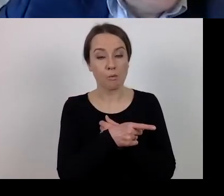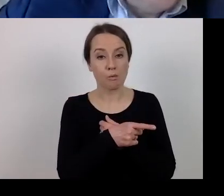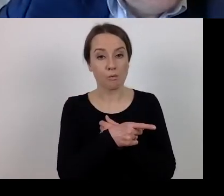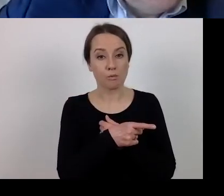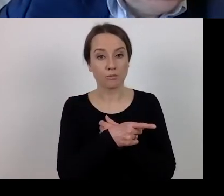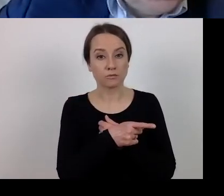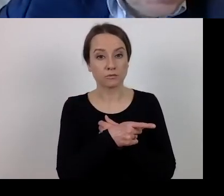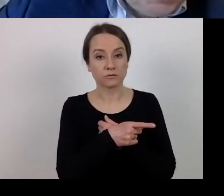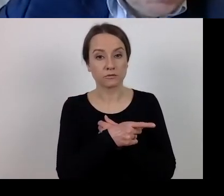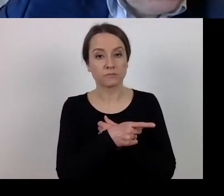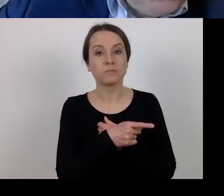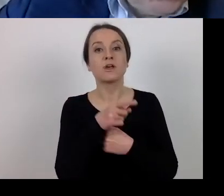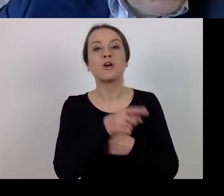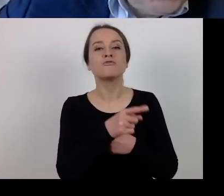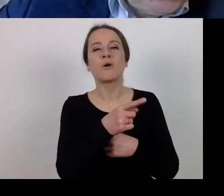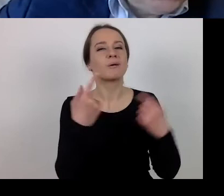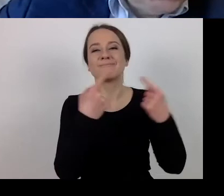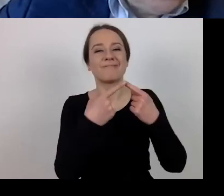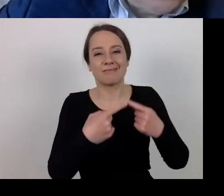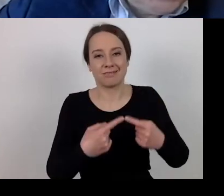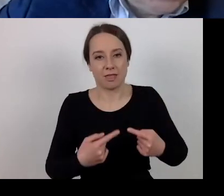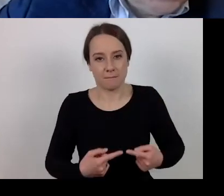that meet the definitions in the special act of law,